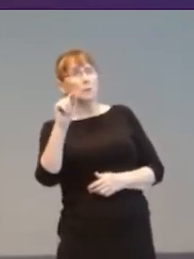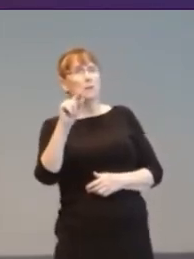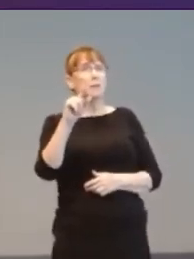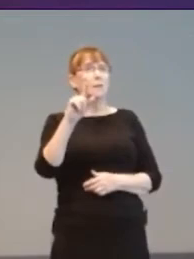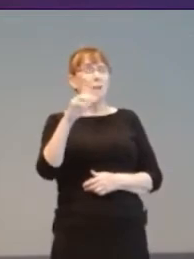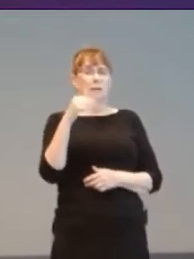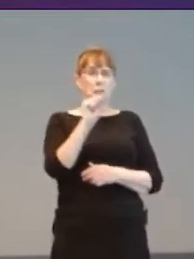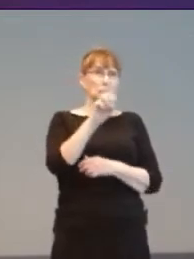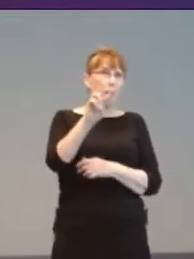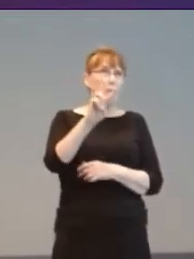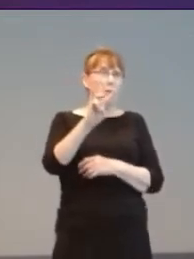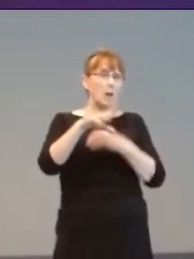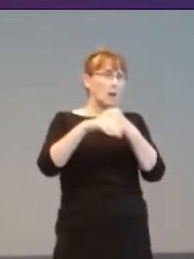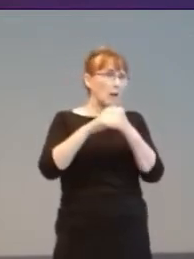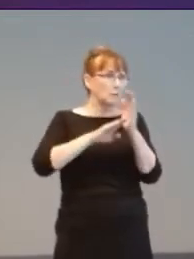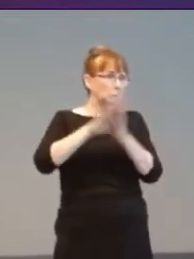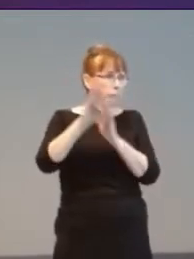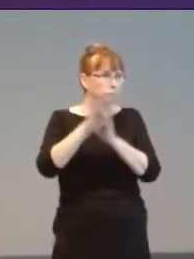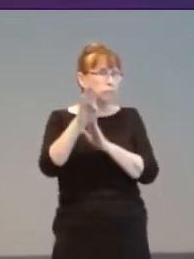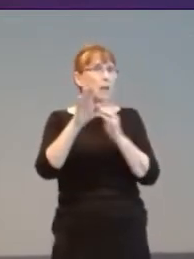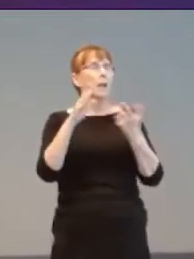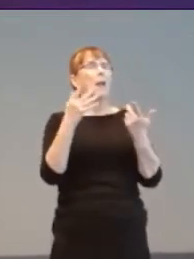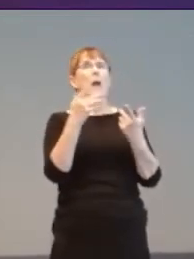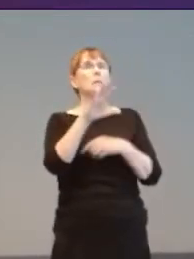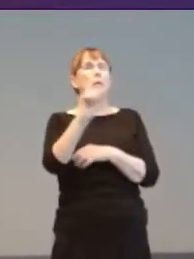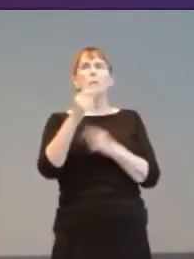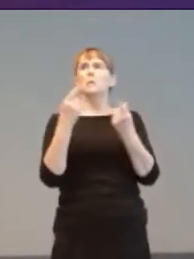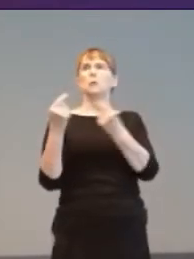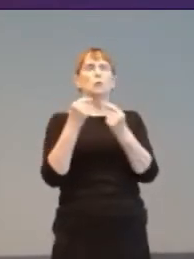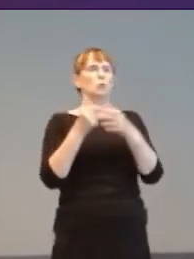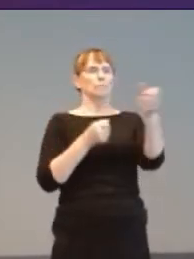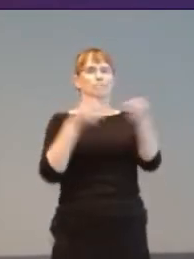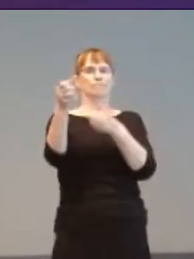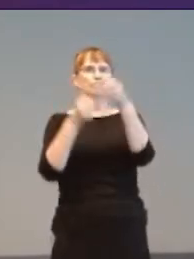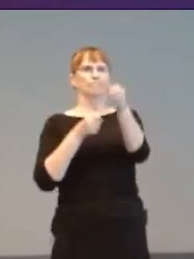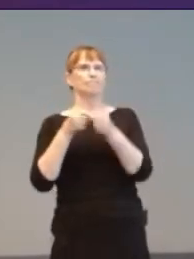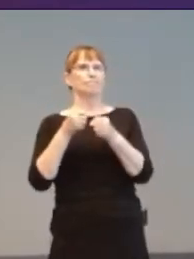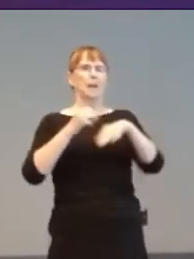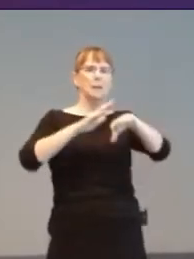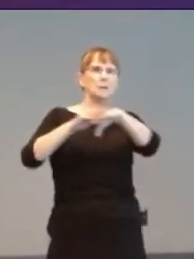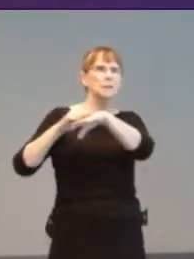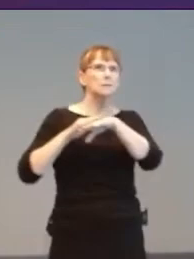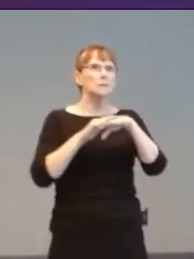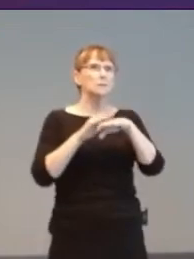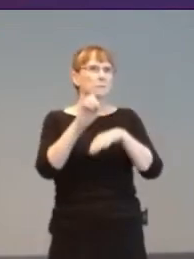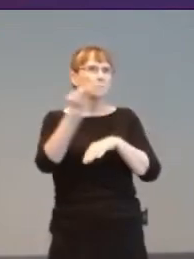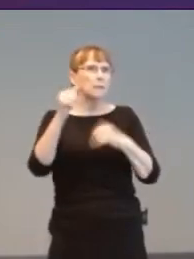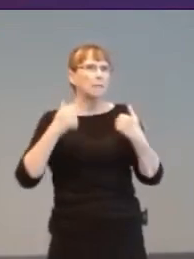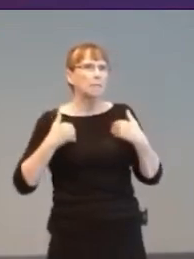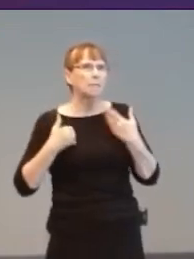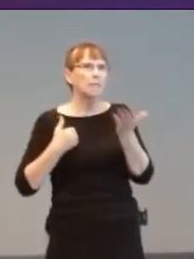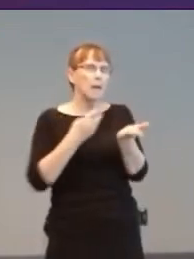bringing in blind consultants and other experts to advise. It’s prequel was remade to match.